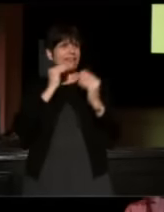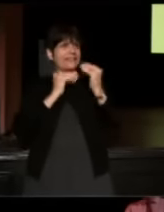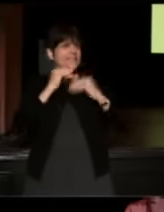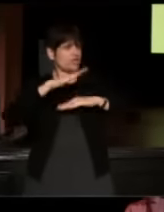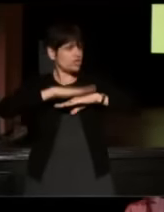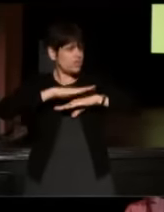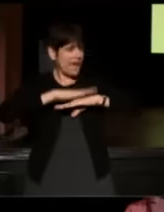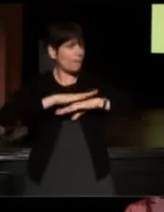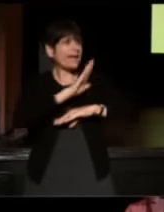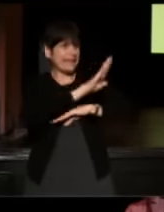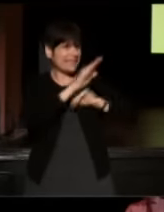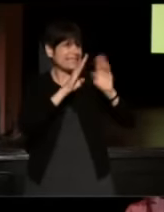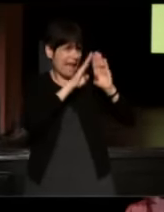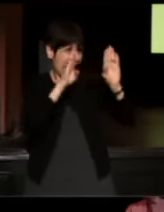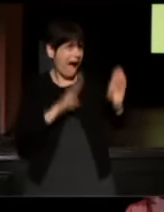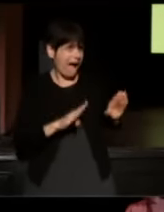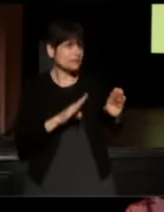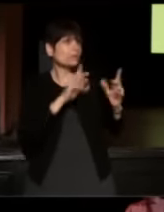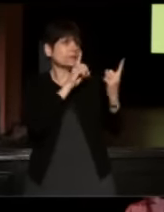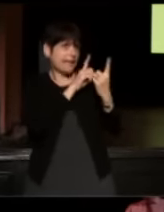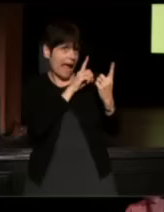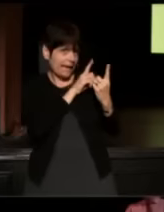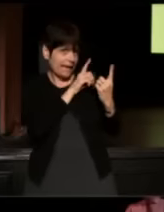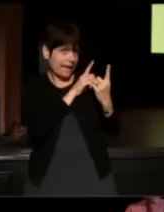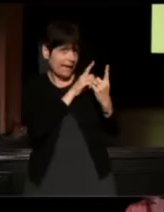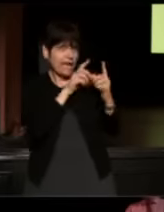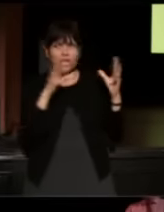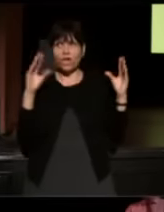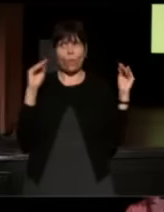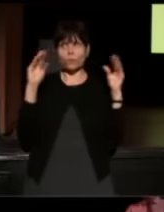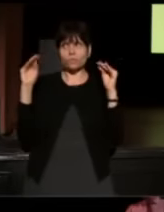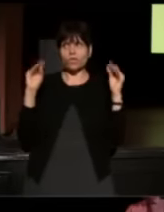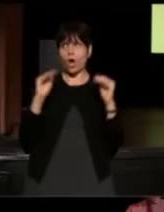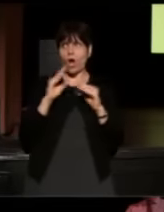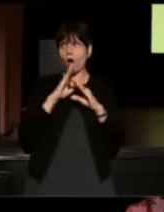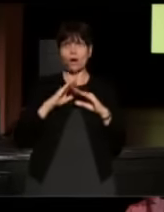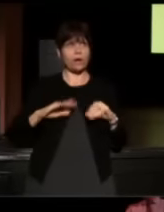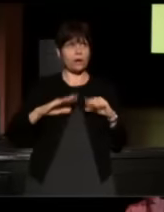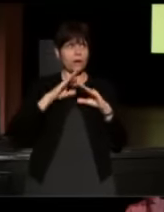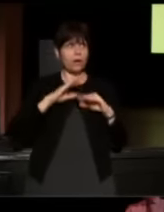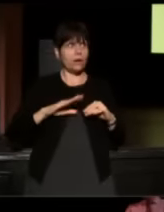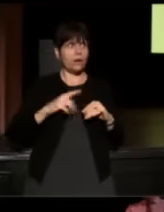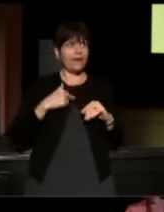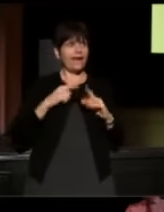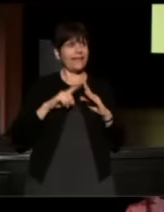at his house, when we were dating, and no one would talk and then I would start to giggle.